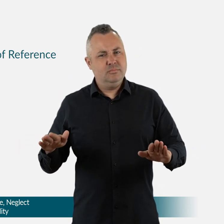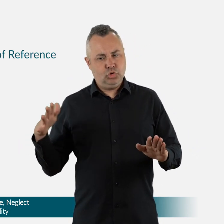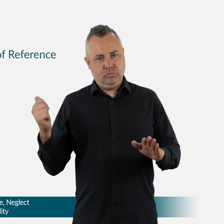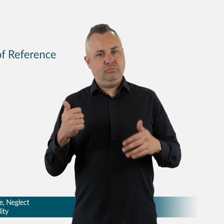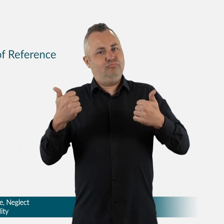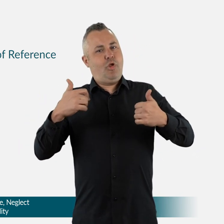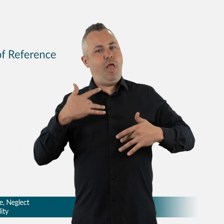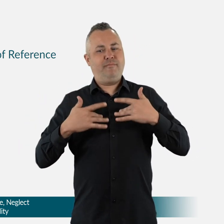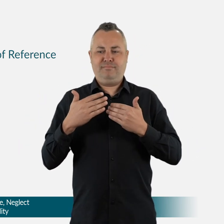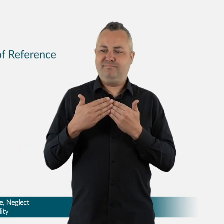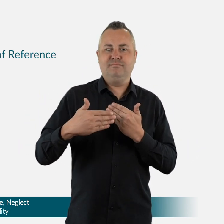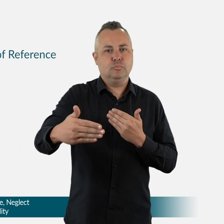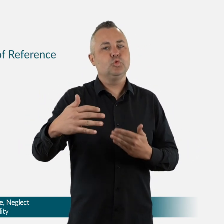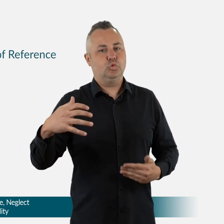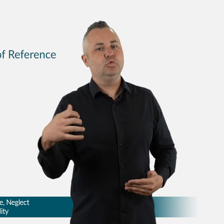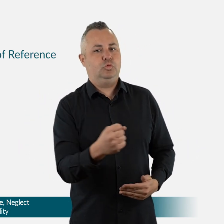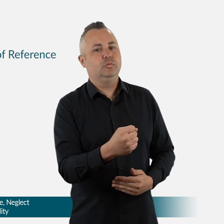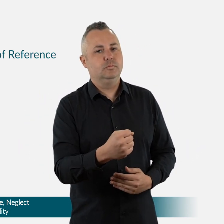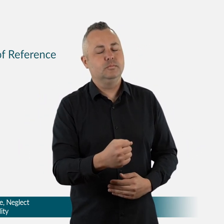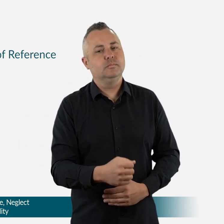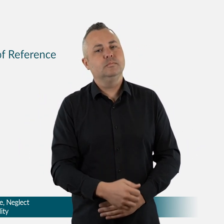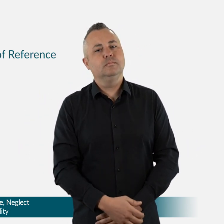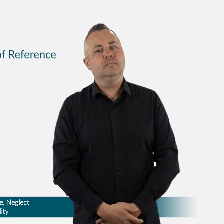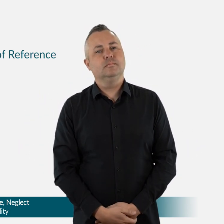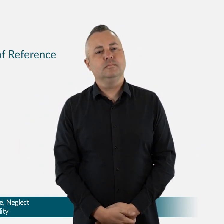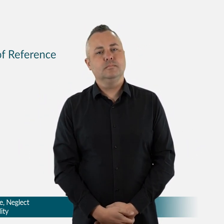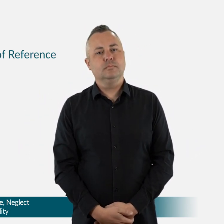are more likely to experience violence, abuse,